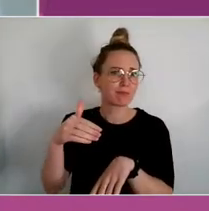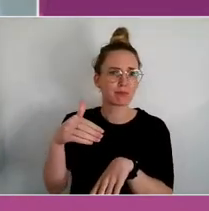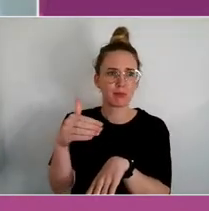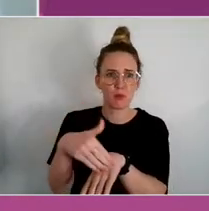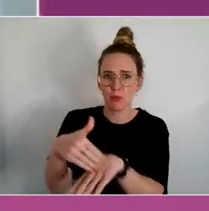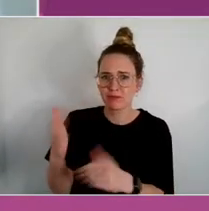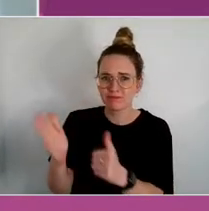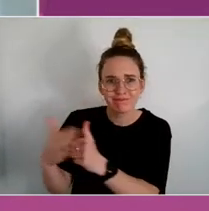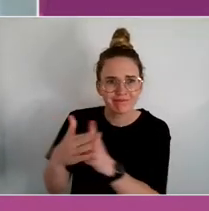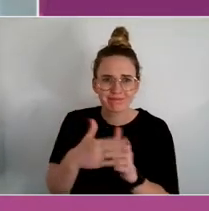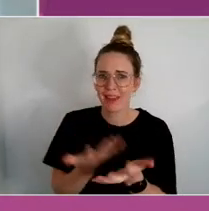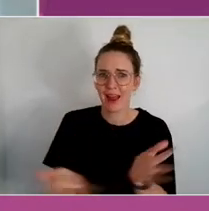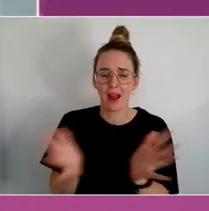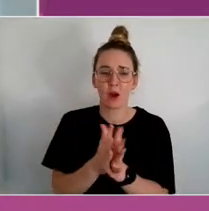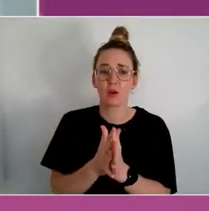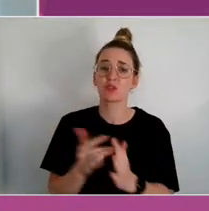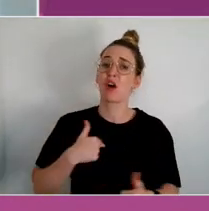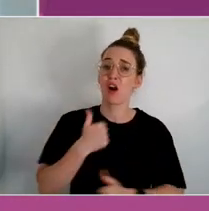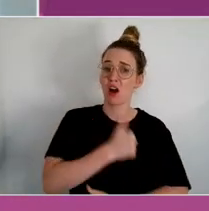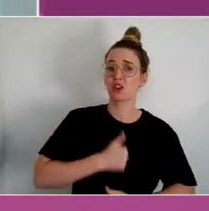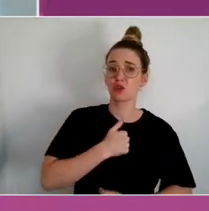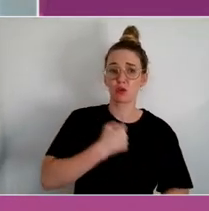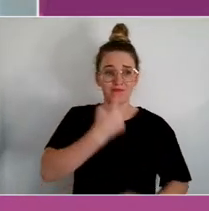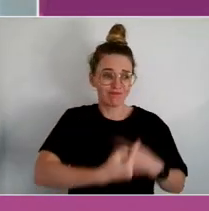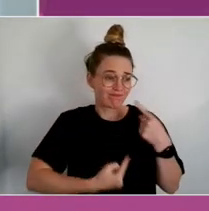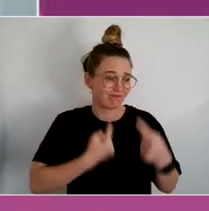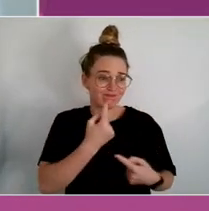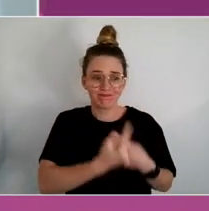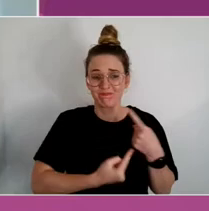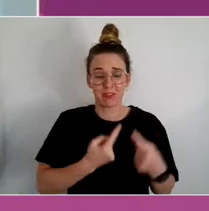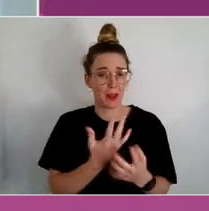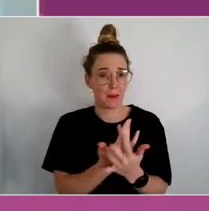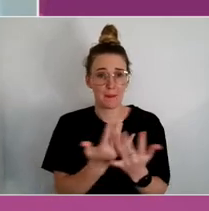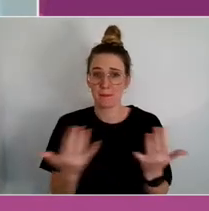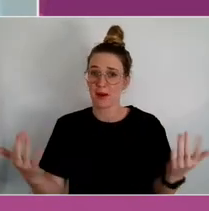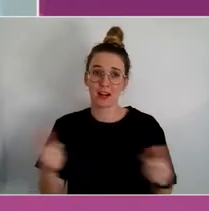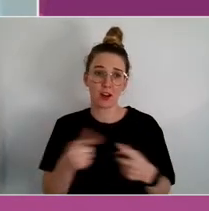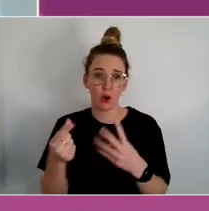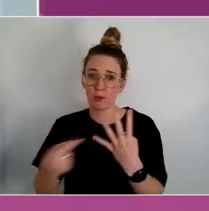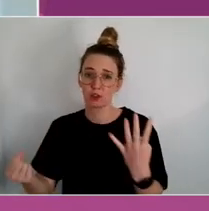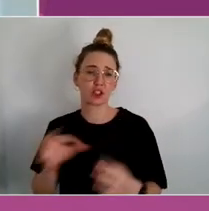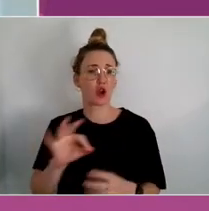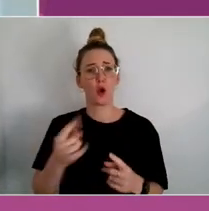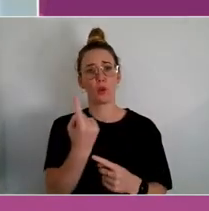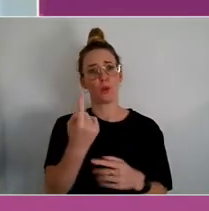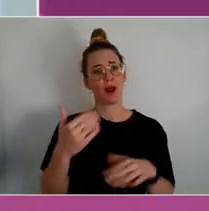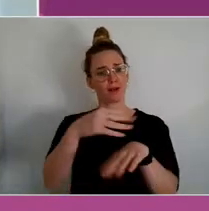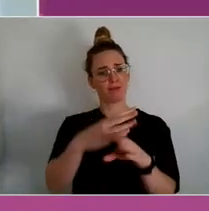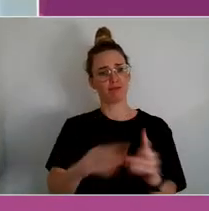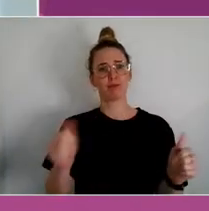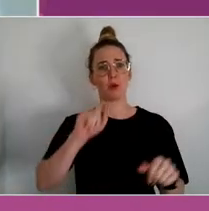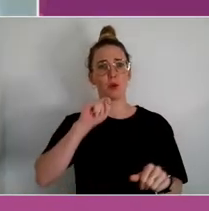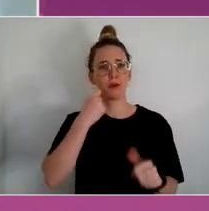I can honestly say there's no one solution but there's many programs that absolutely make a difference.